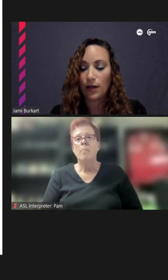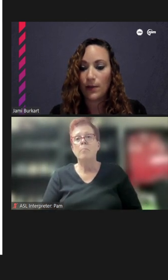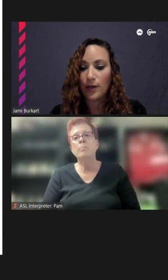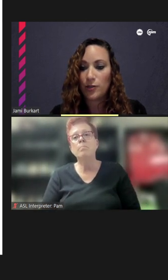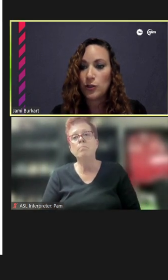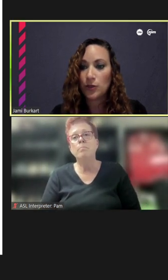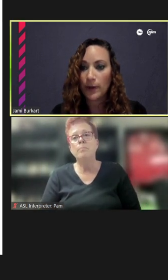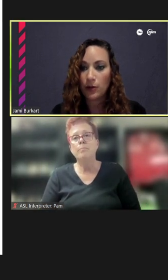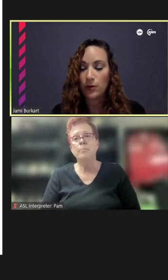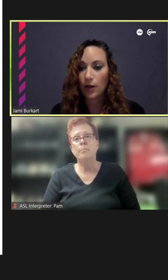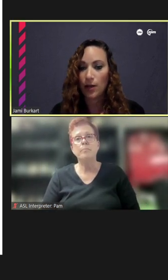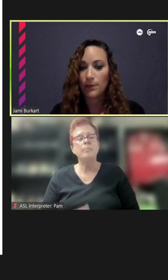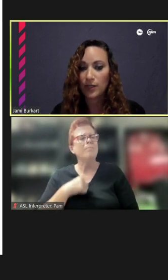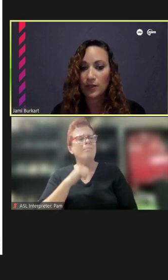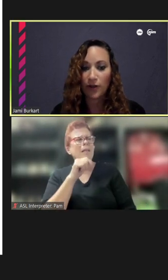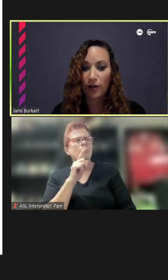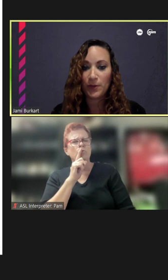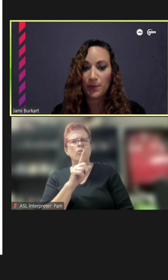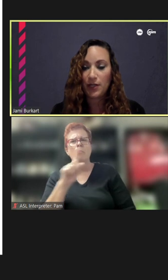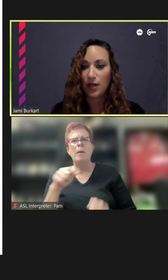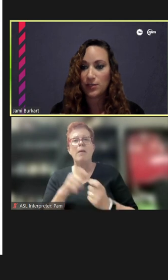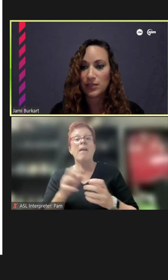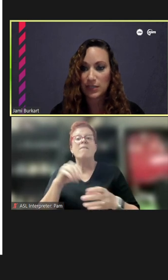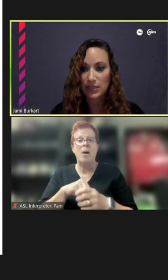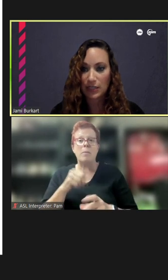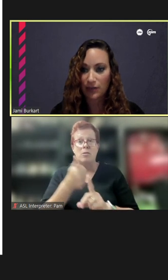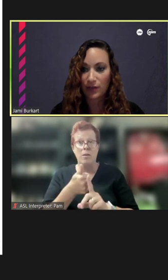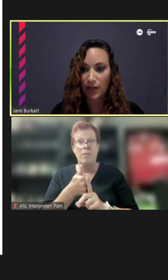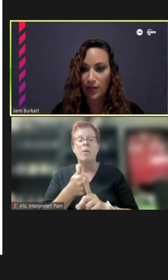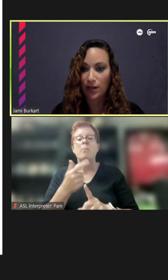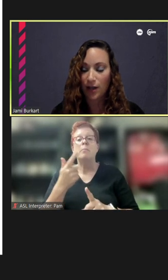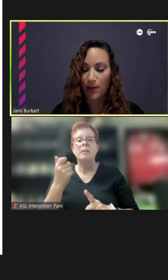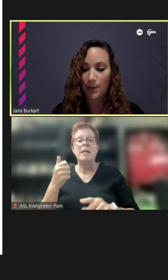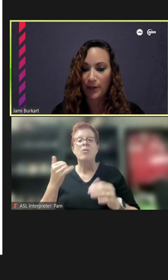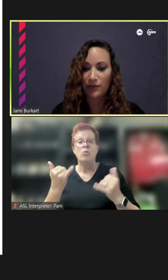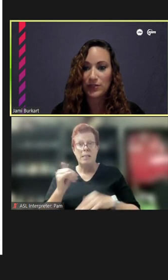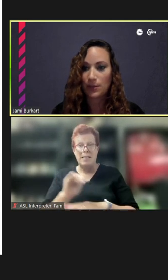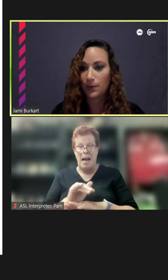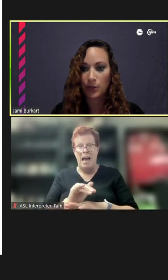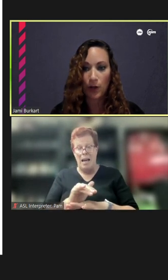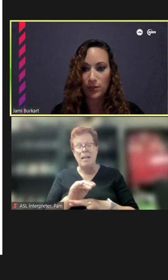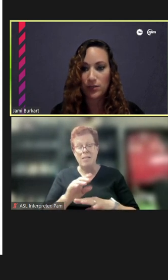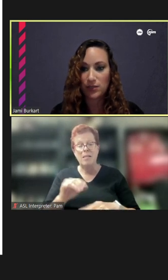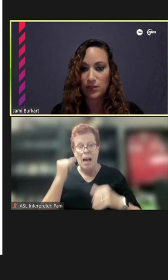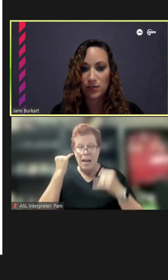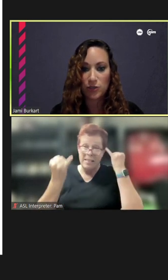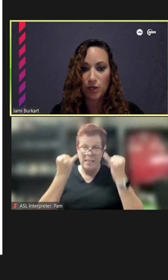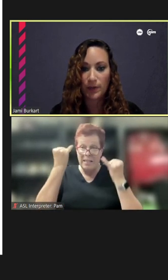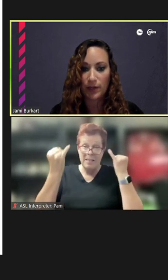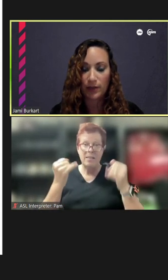I'm not sure about the involvement beyond this evening, but if somebody wanted to to jump in at